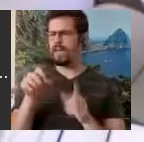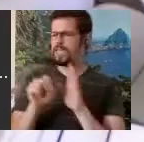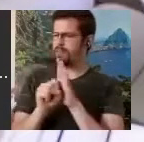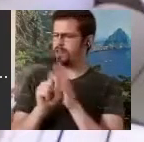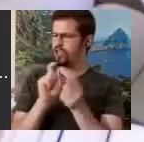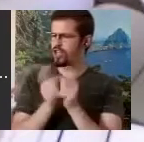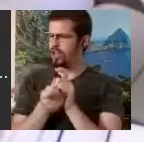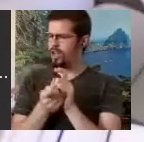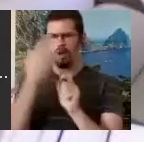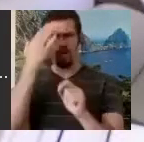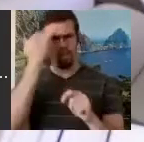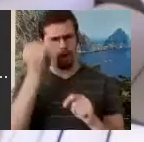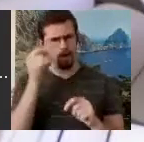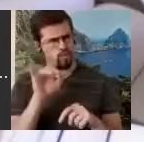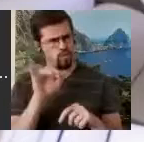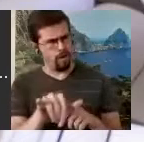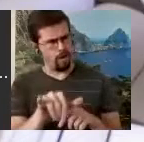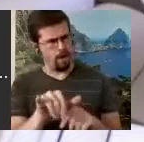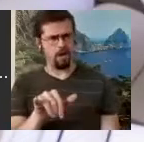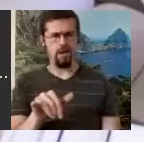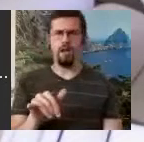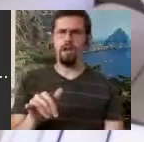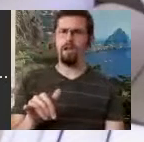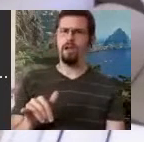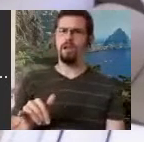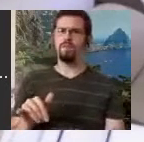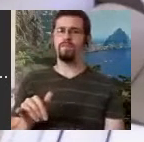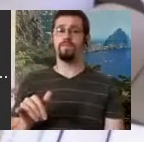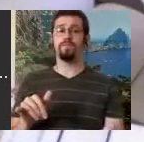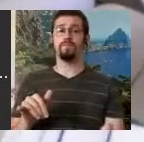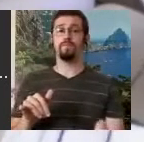we did that? And we have been using SignWriting in a